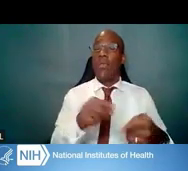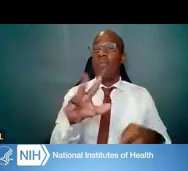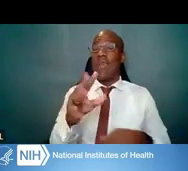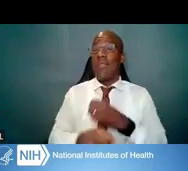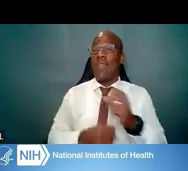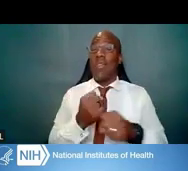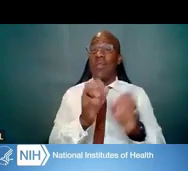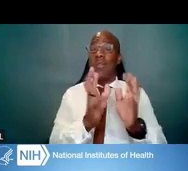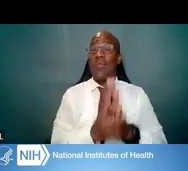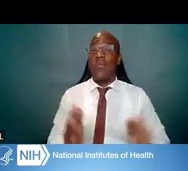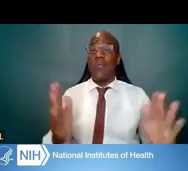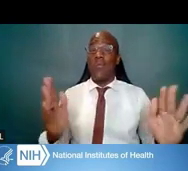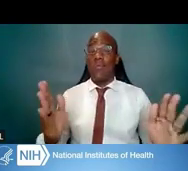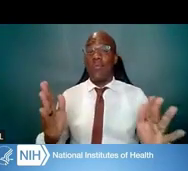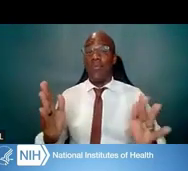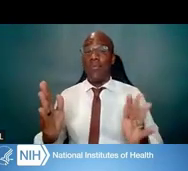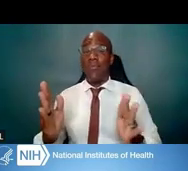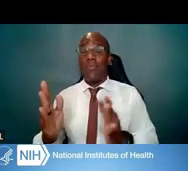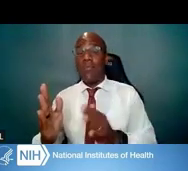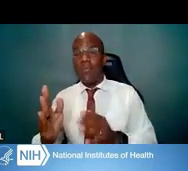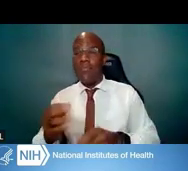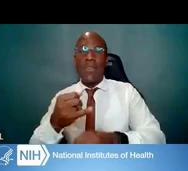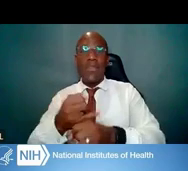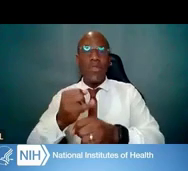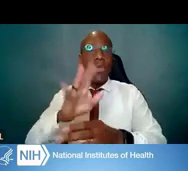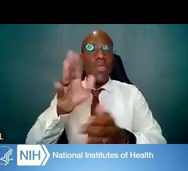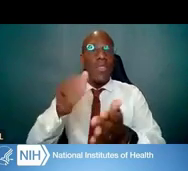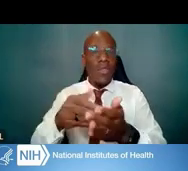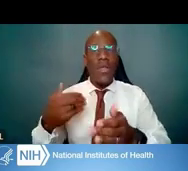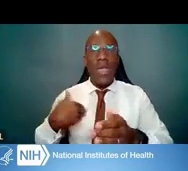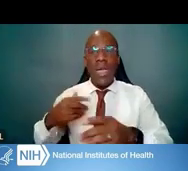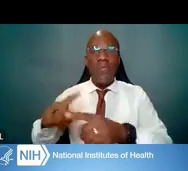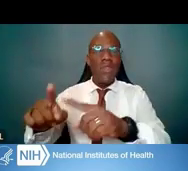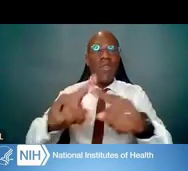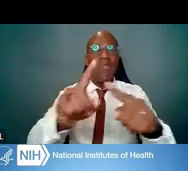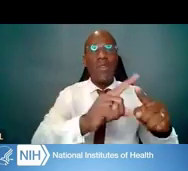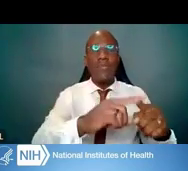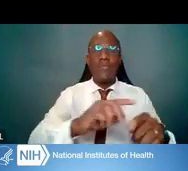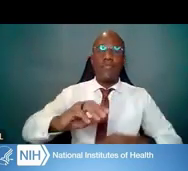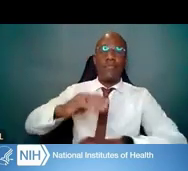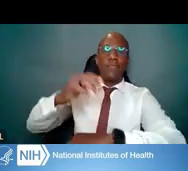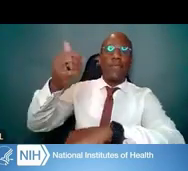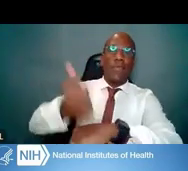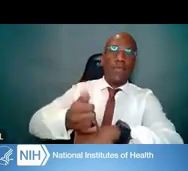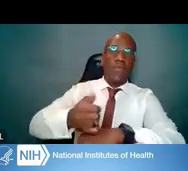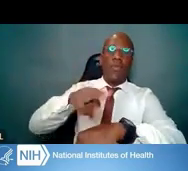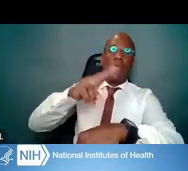Different institutes and centers have a default -- I have here that four is the default for NIMH --